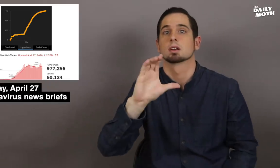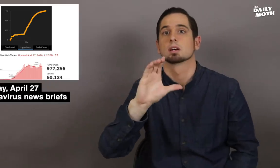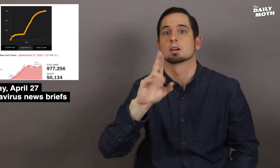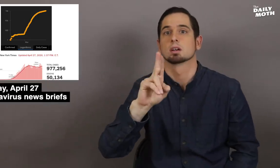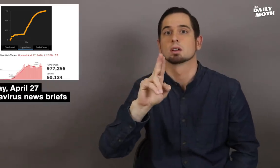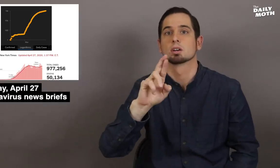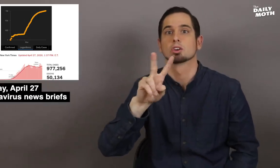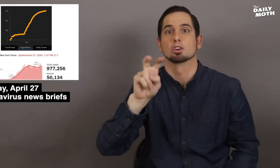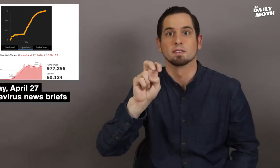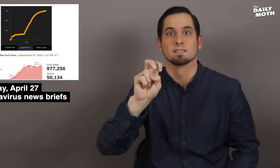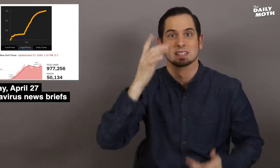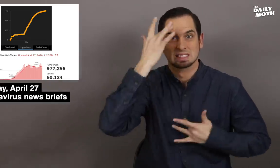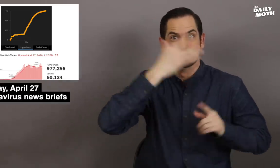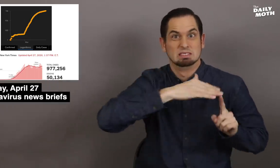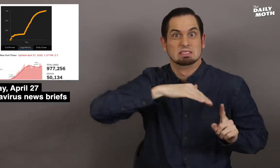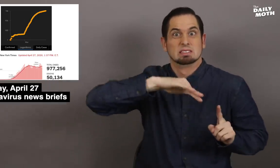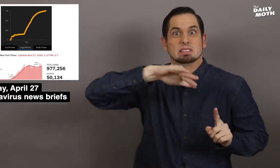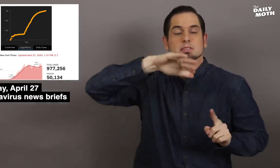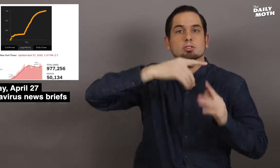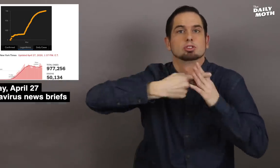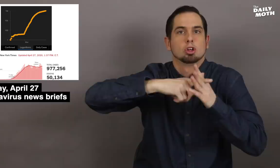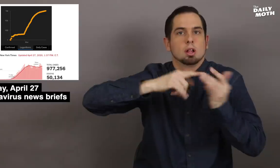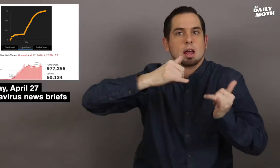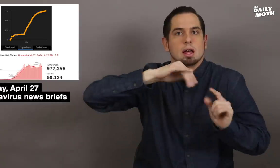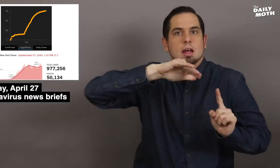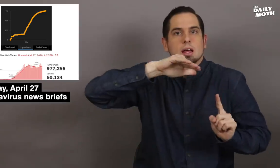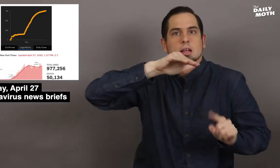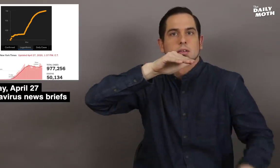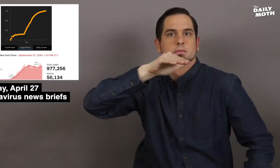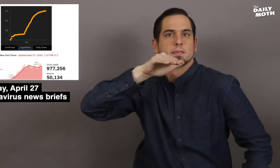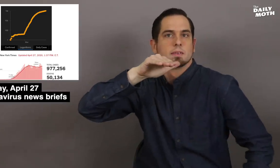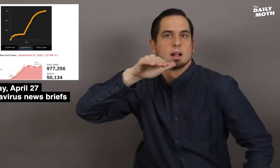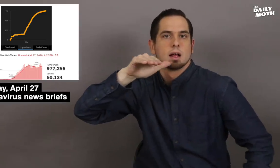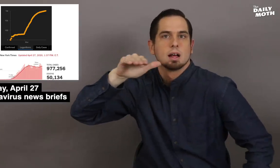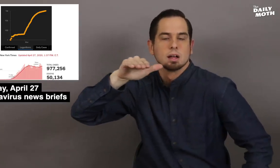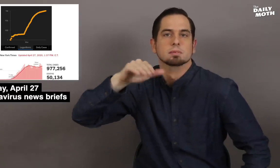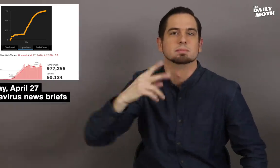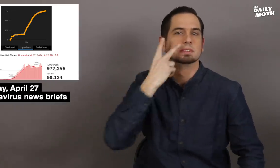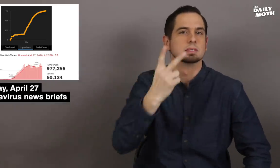the "curve" is starting to flatten.